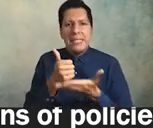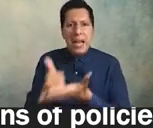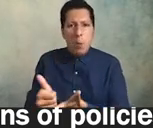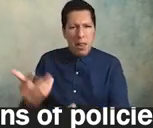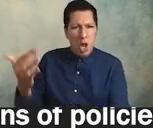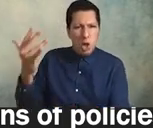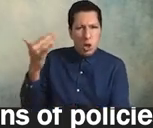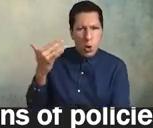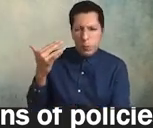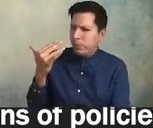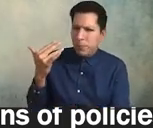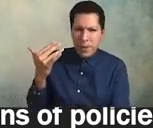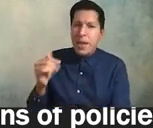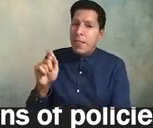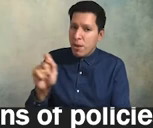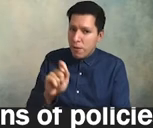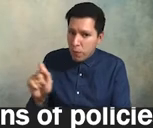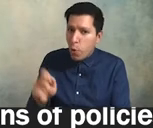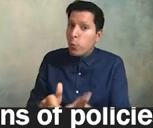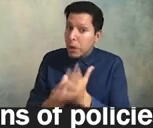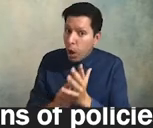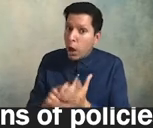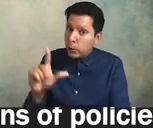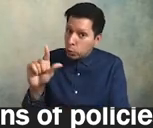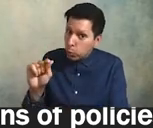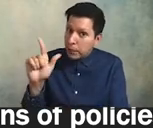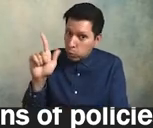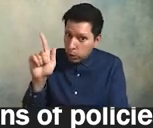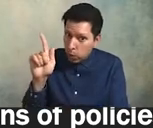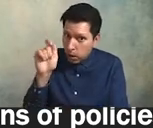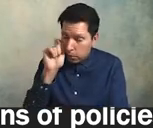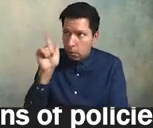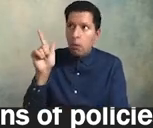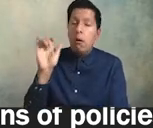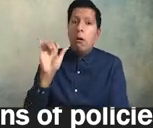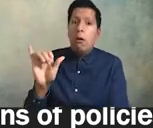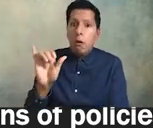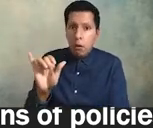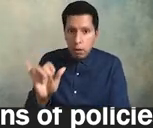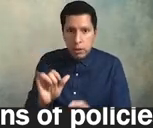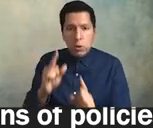therefore requires us now in 2021 as we embark on a journey to become anti-racist